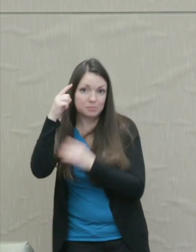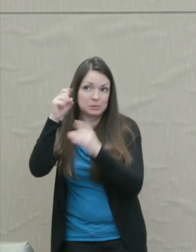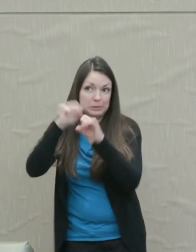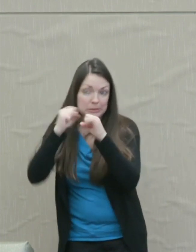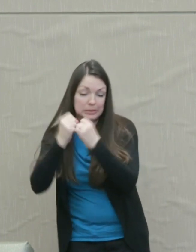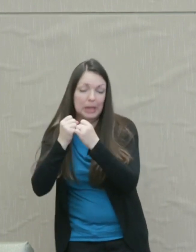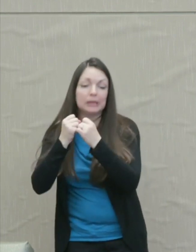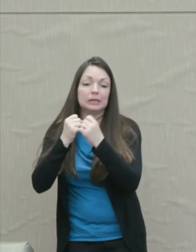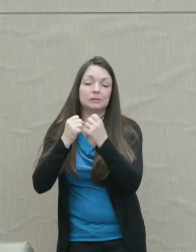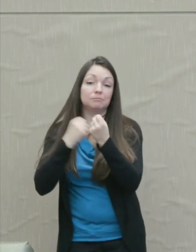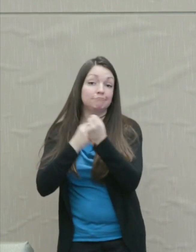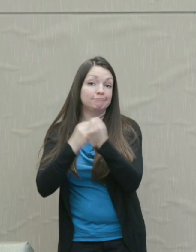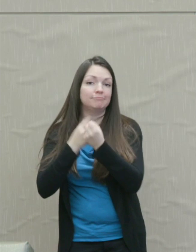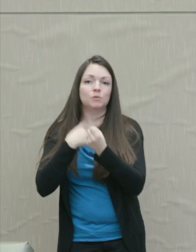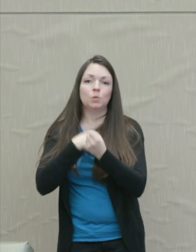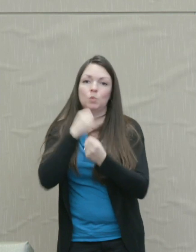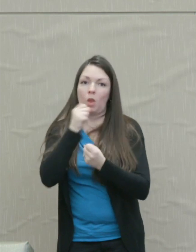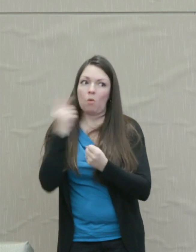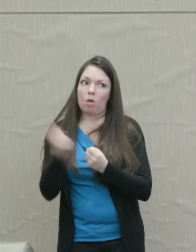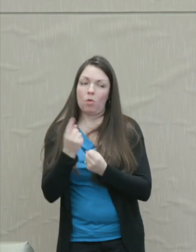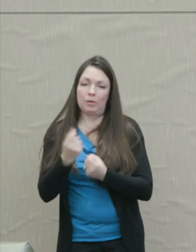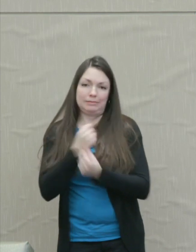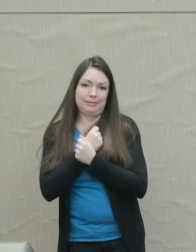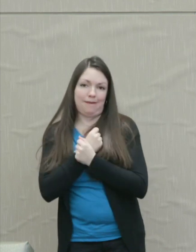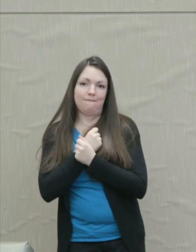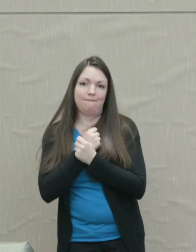do not always love our fellow citizens.